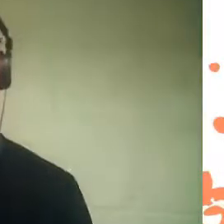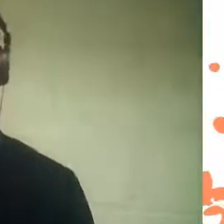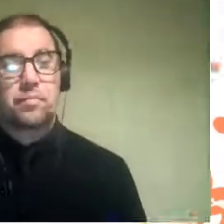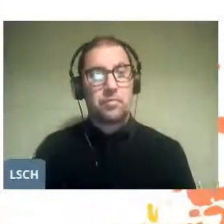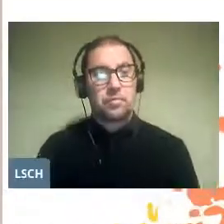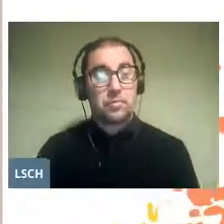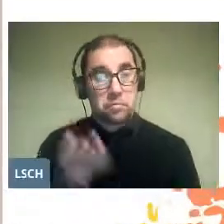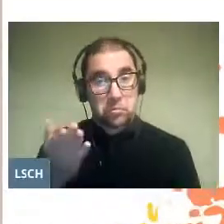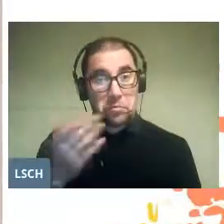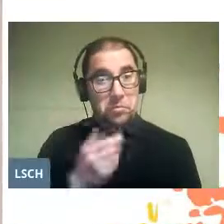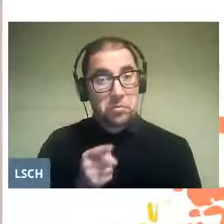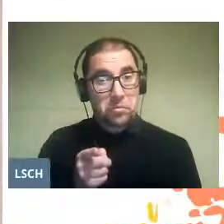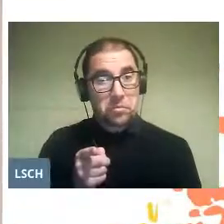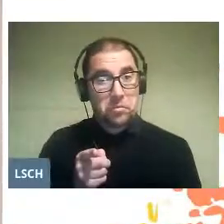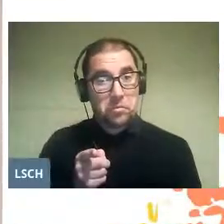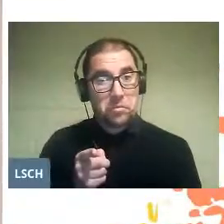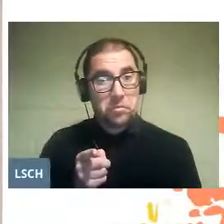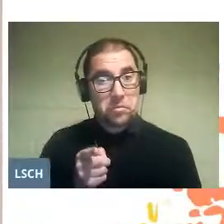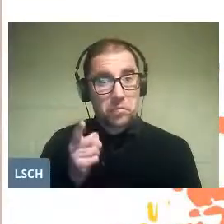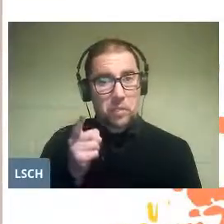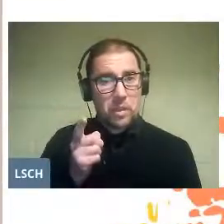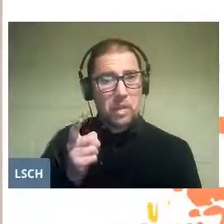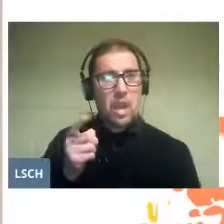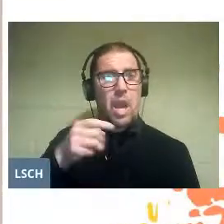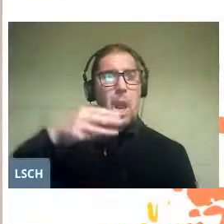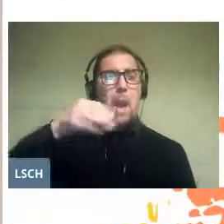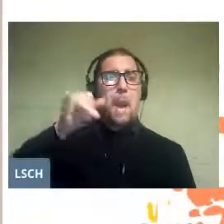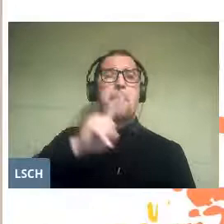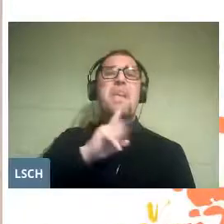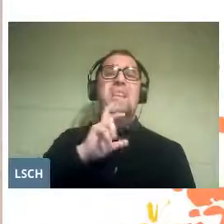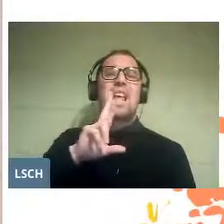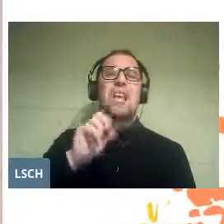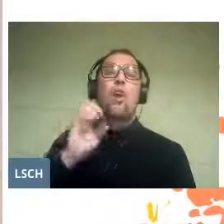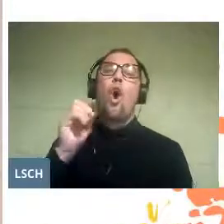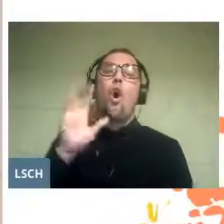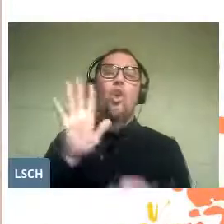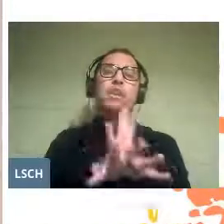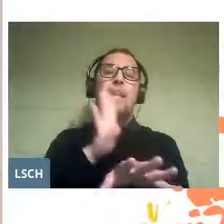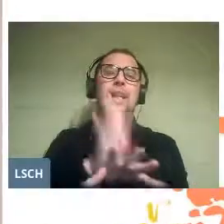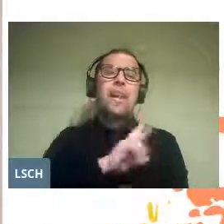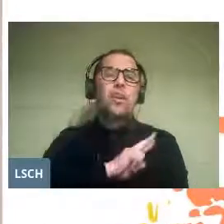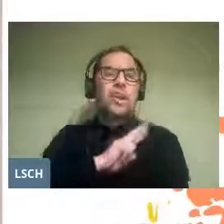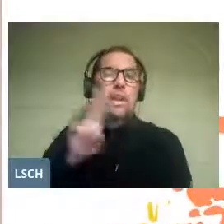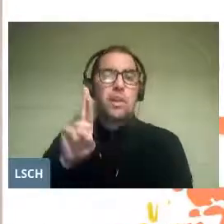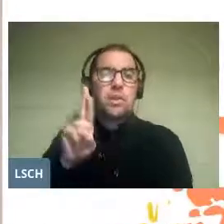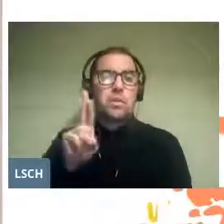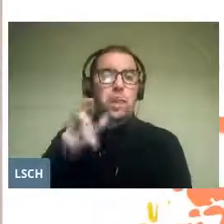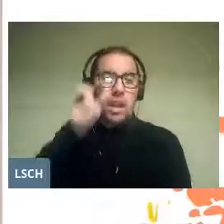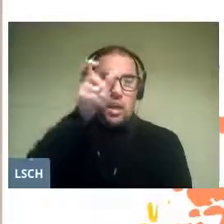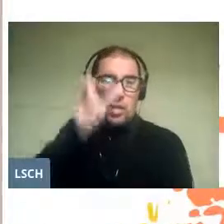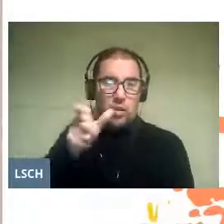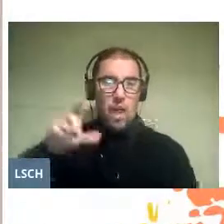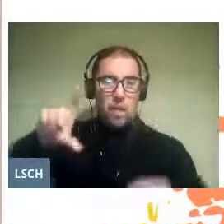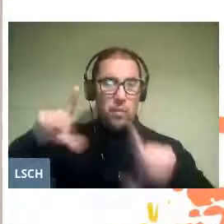In this mystery or liturgical drama, we see that the female leading roles